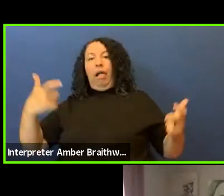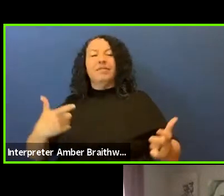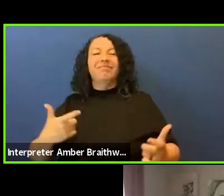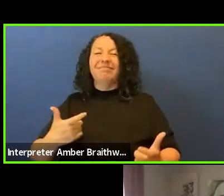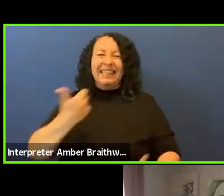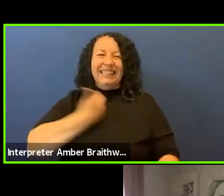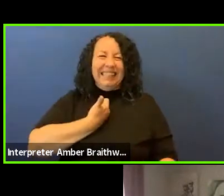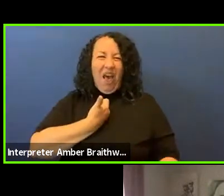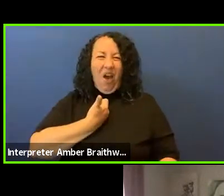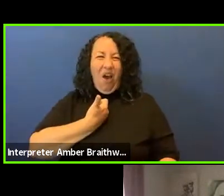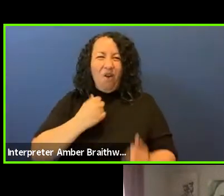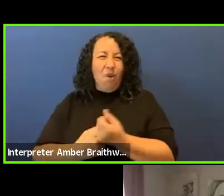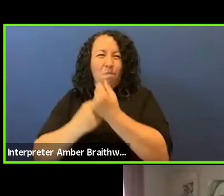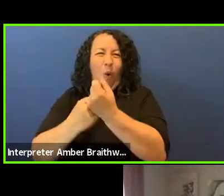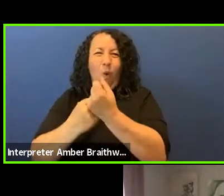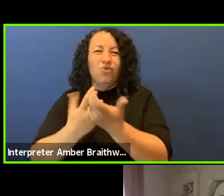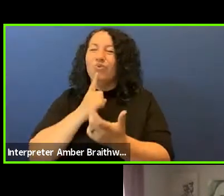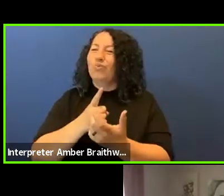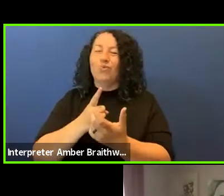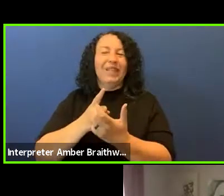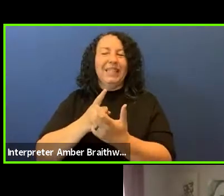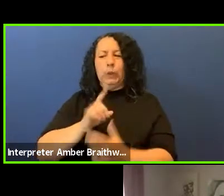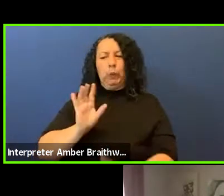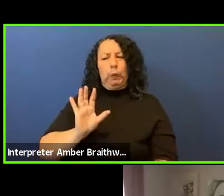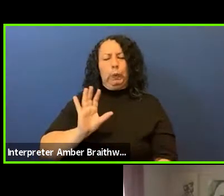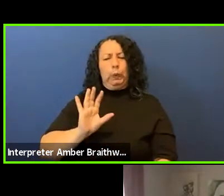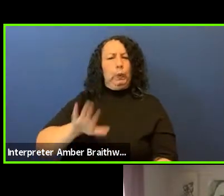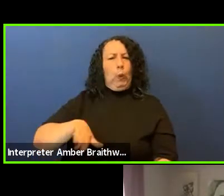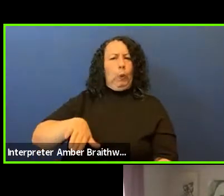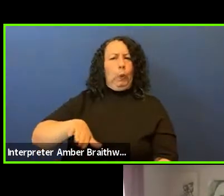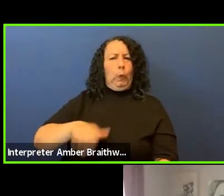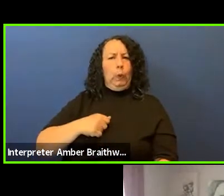by most tribal communities so it's kind of hard that what is expected and needed